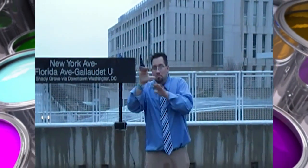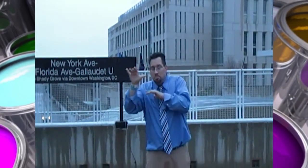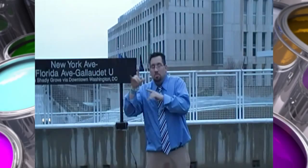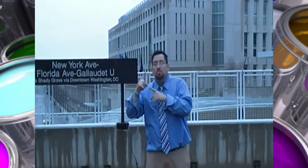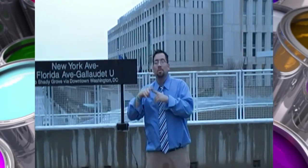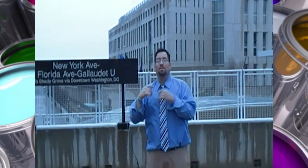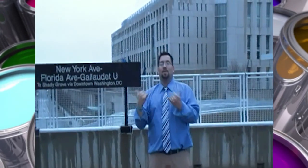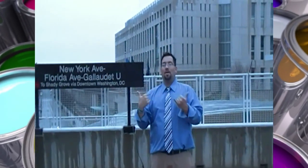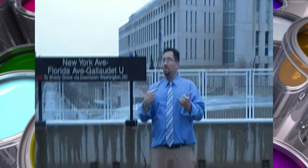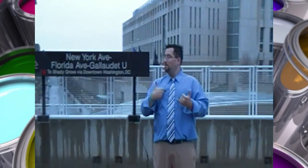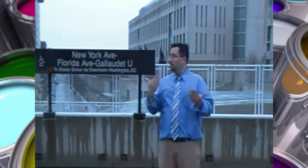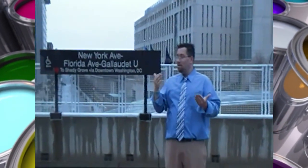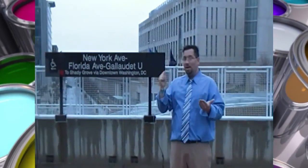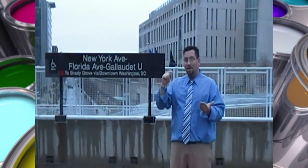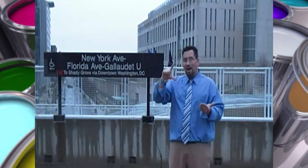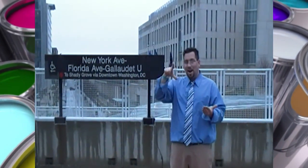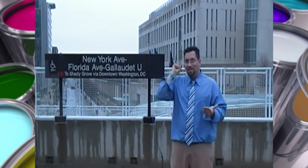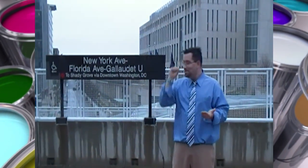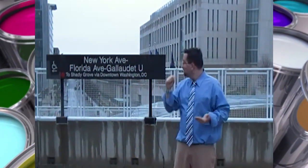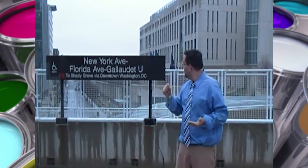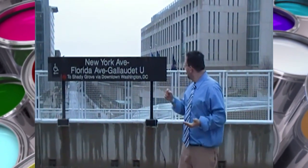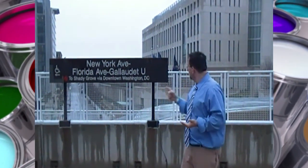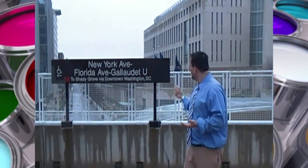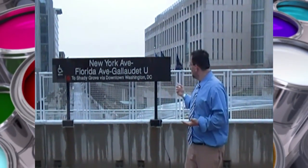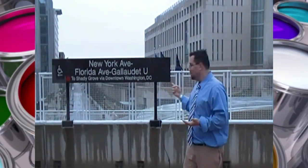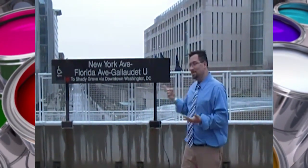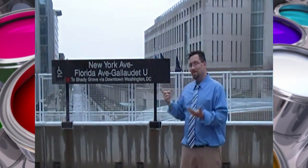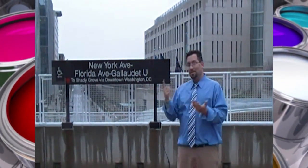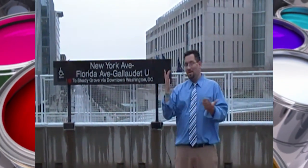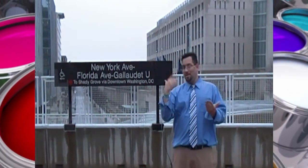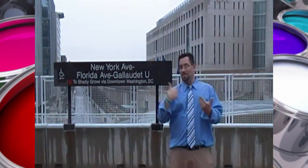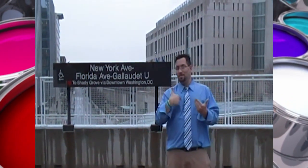After that went to a mainstream college, went through the courses there. So here we are